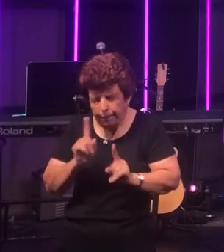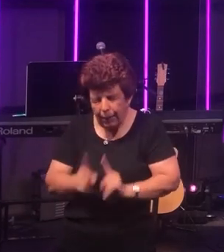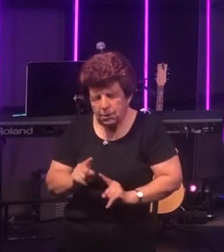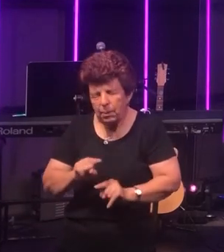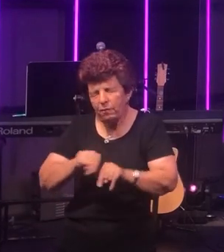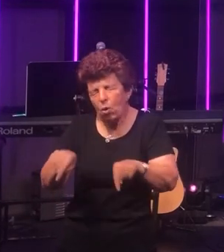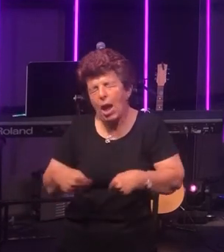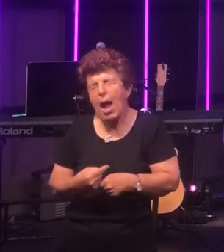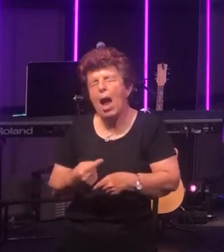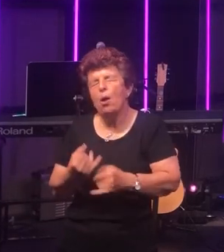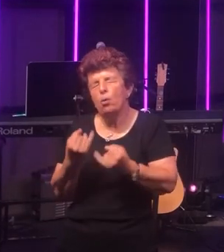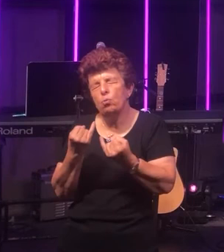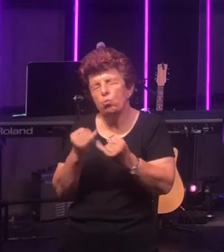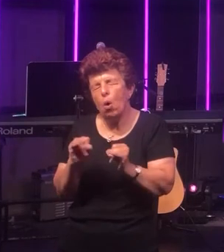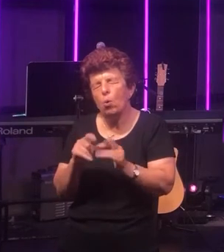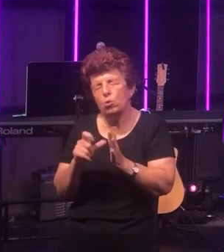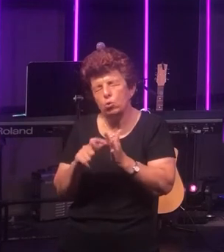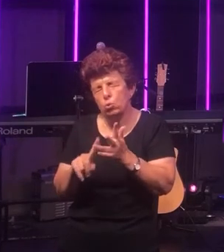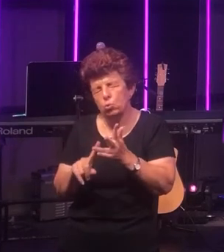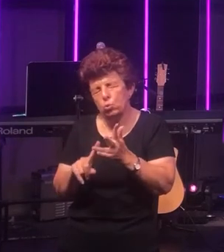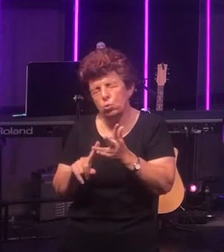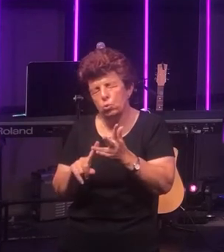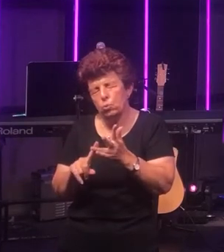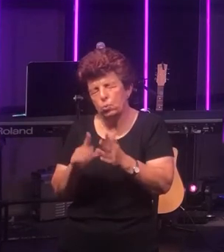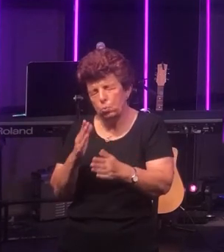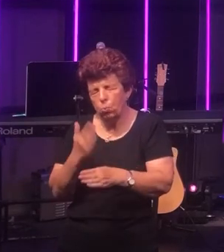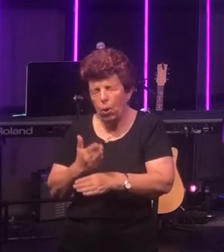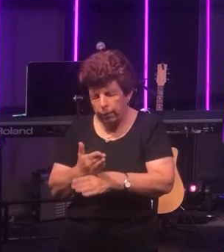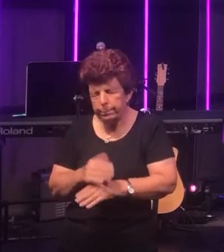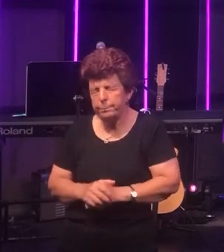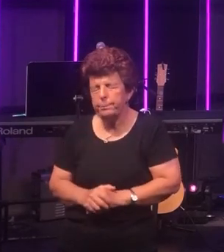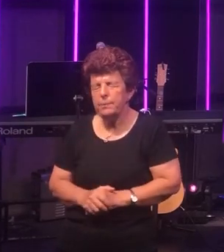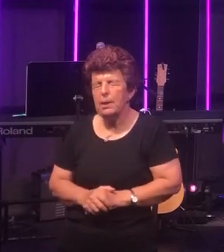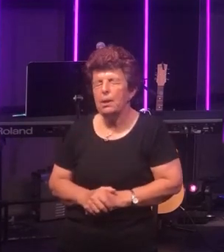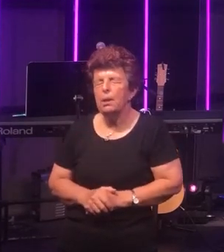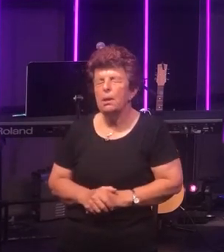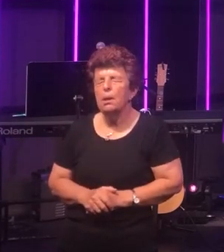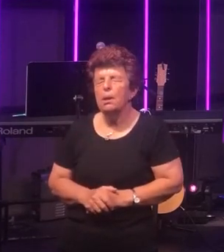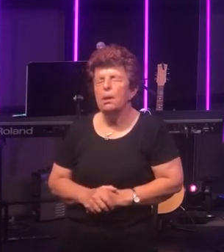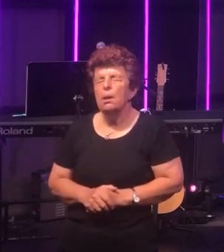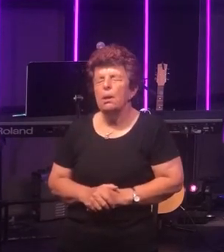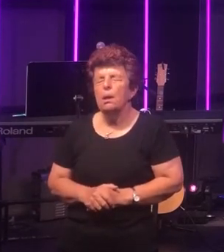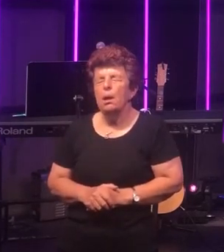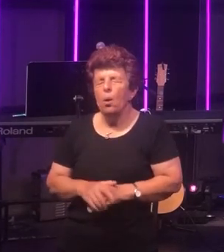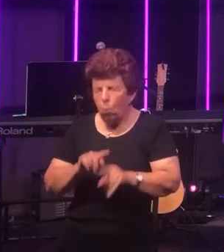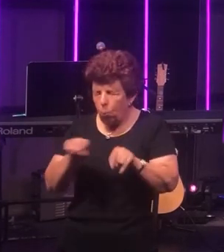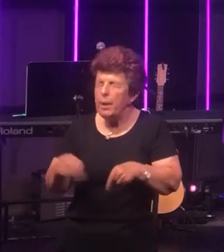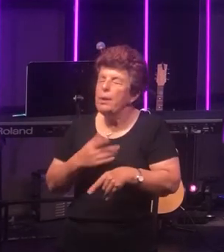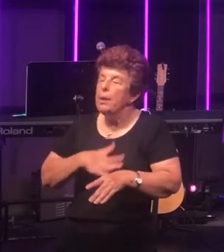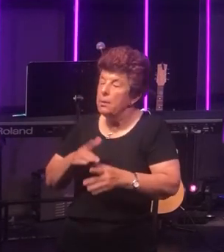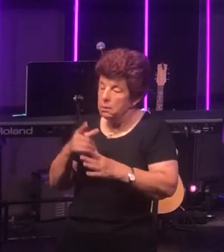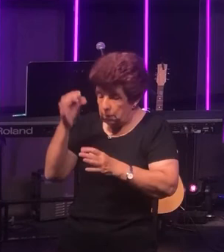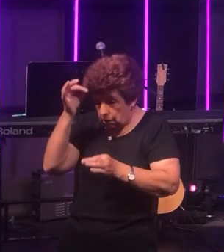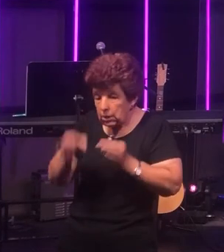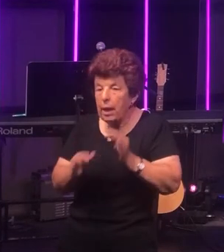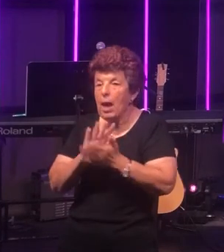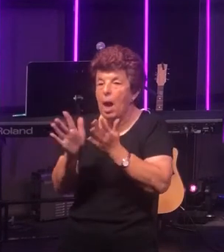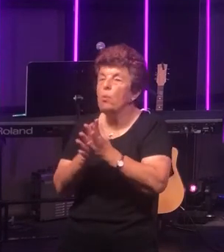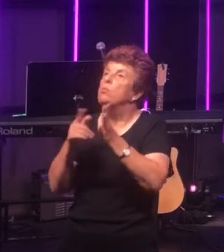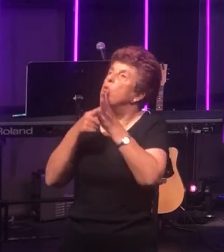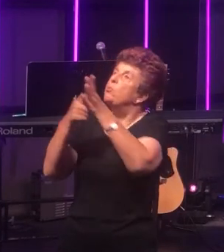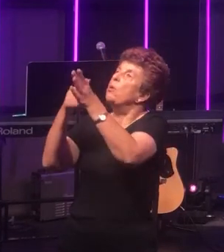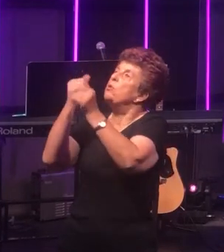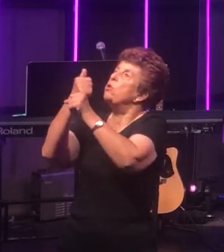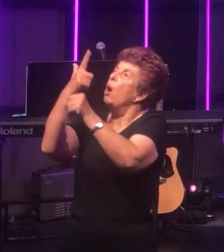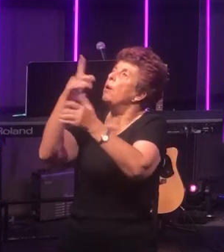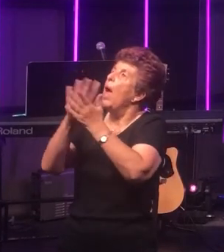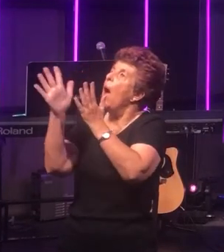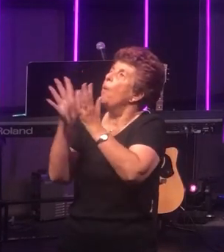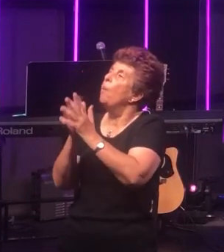wrongdoings. We need to decide how we will respond to God and we need to